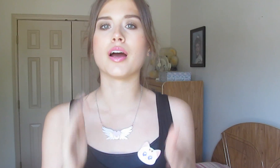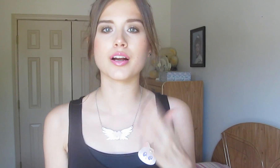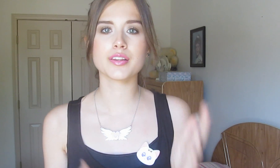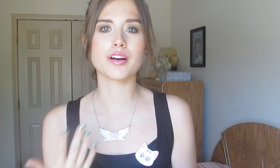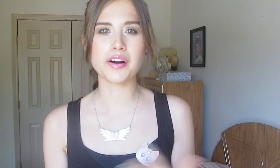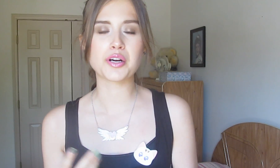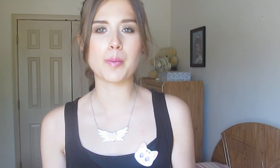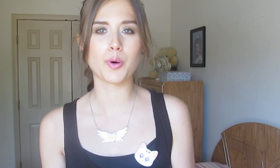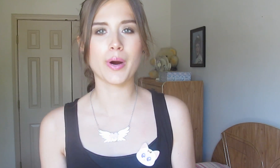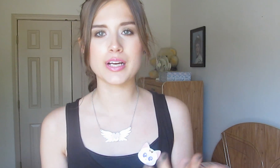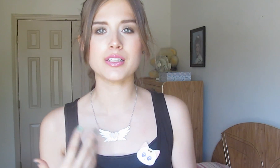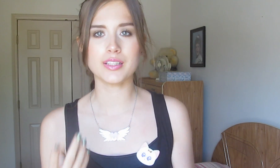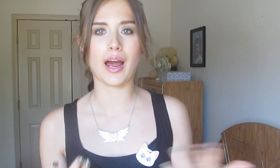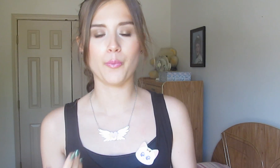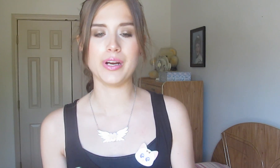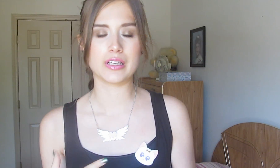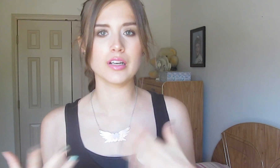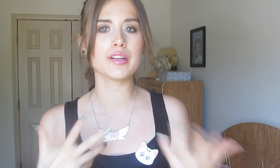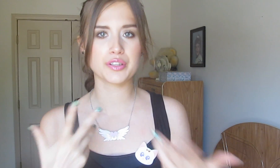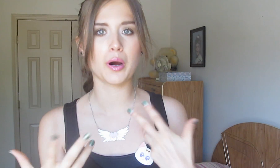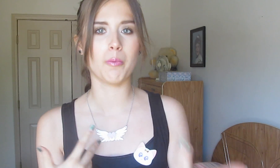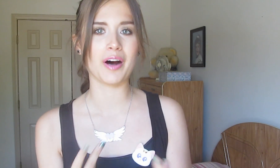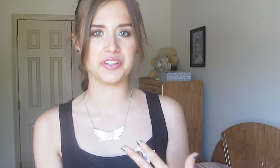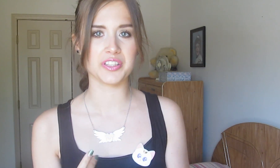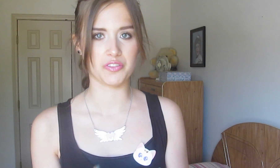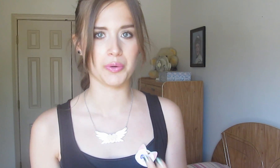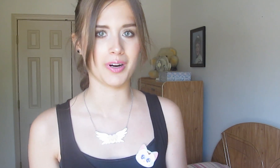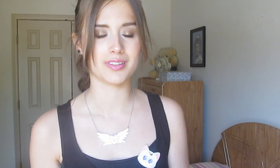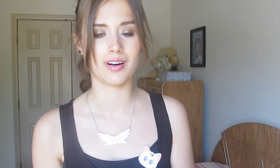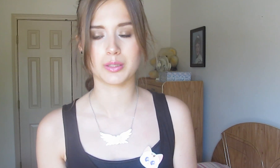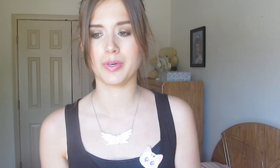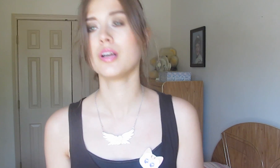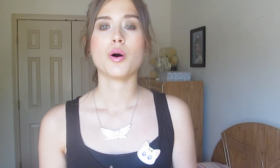And there are a couple ways that we can go about this if you want to talk to me.